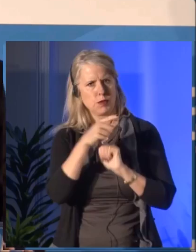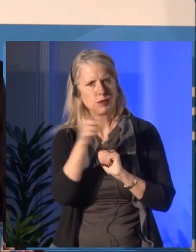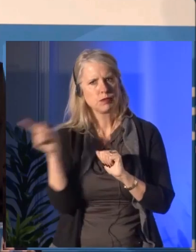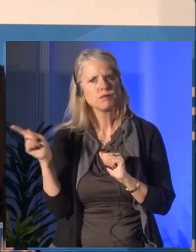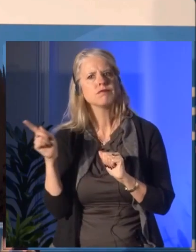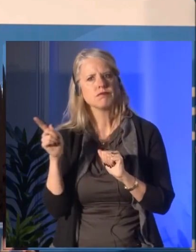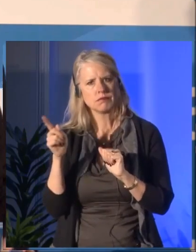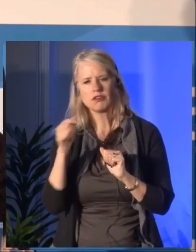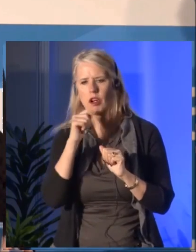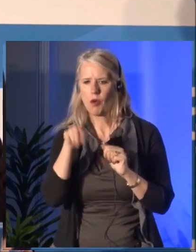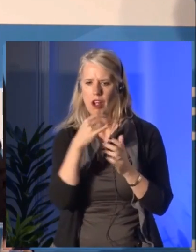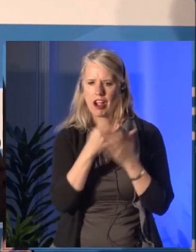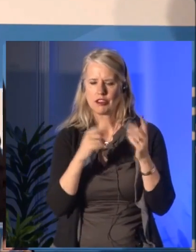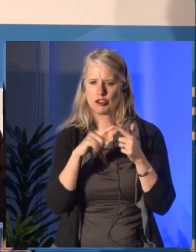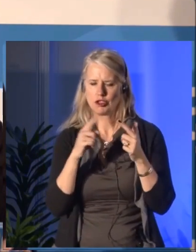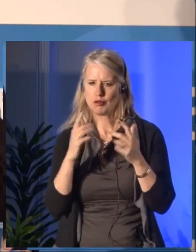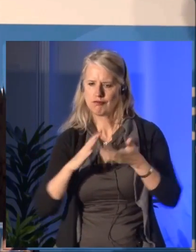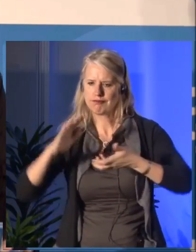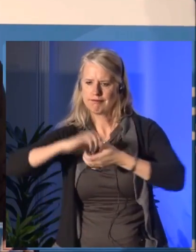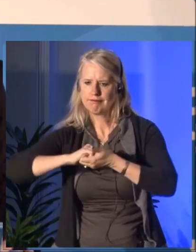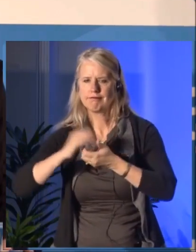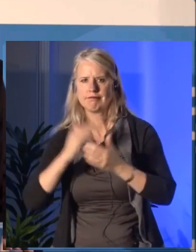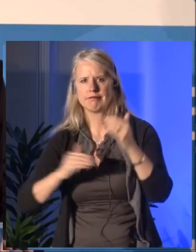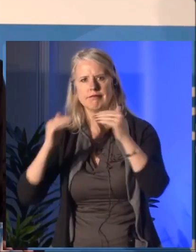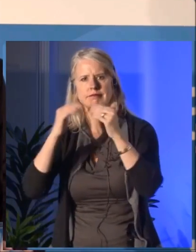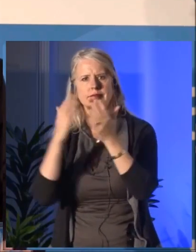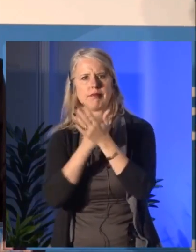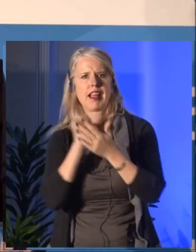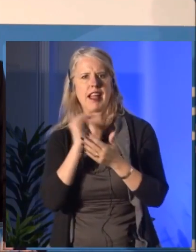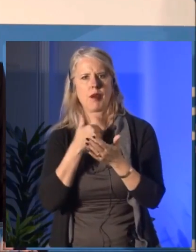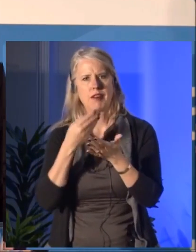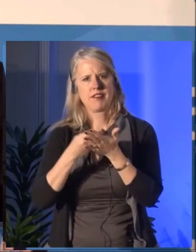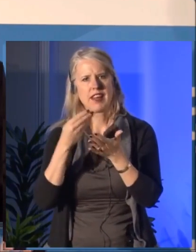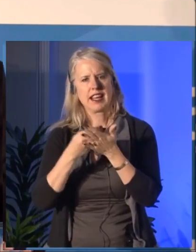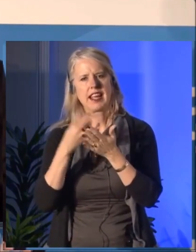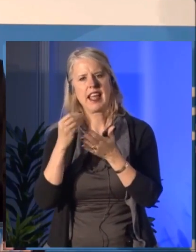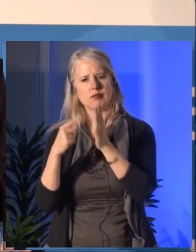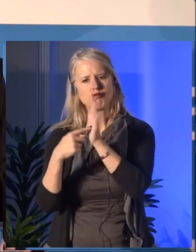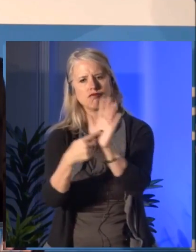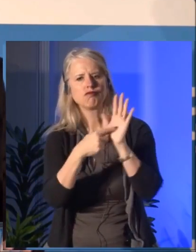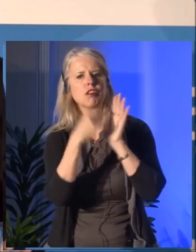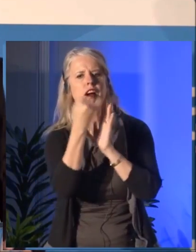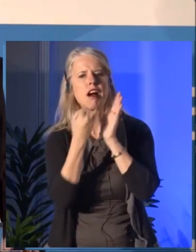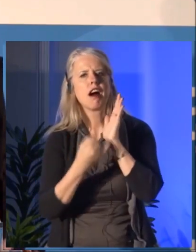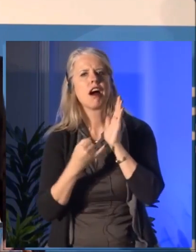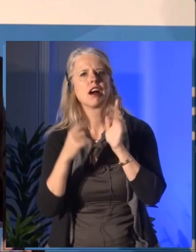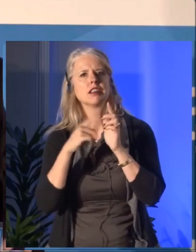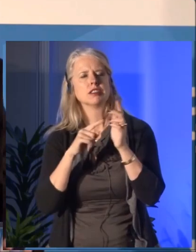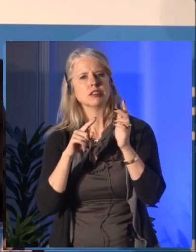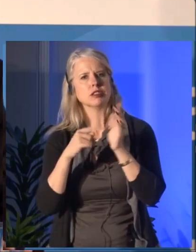Last November, the UNESCO Chair on the Diversity of Cultural Expressions was launched.